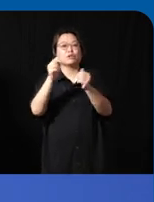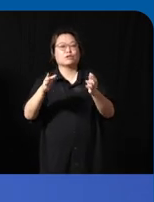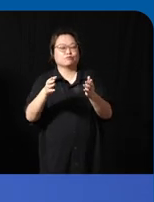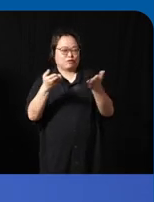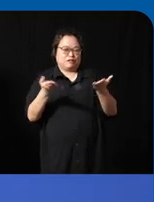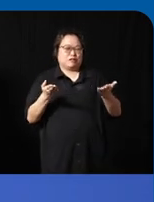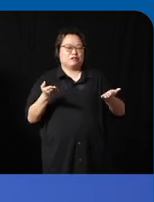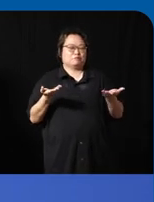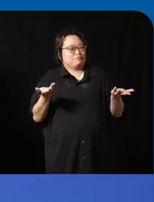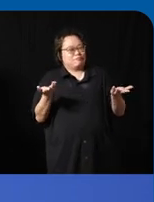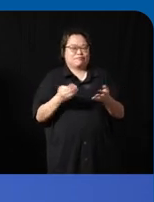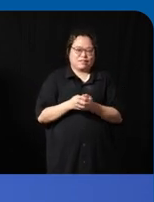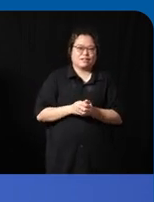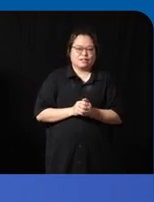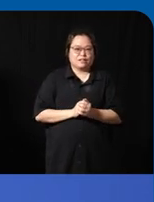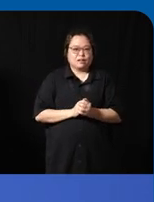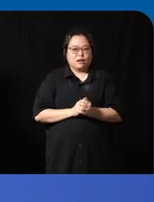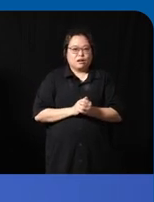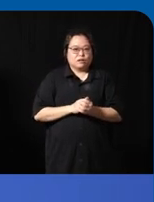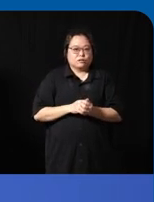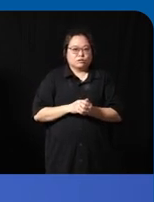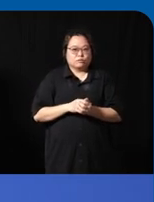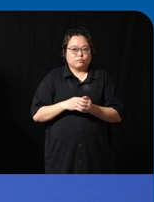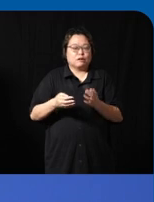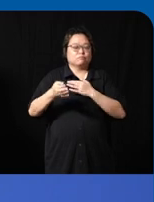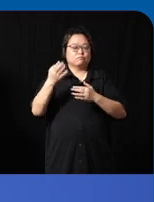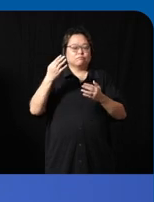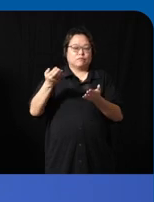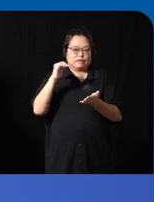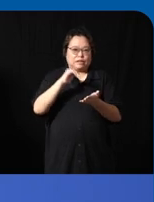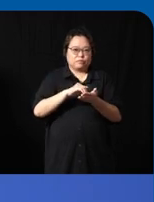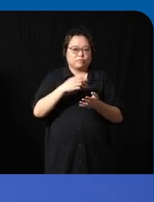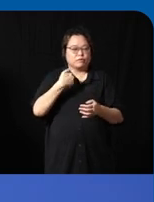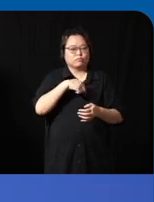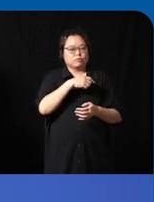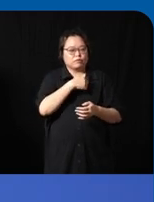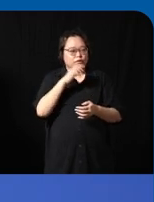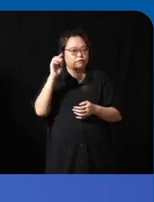anyway going back so uh I mean again similar to uh SM ban we also first came to know digital dream